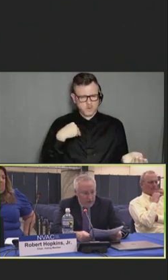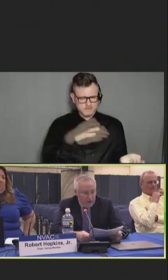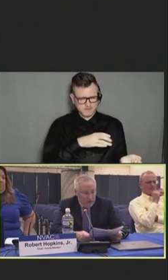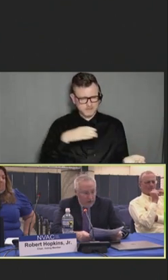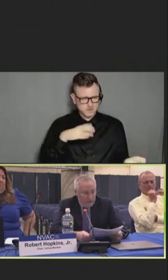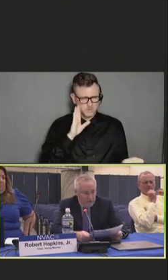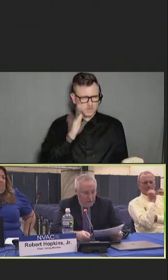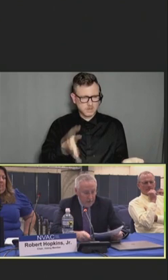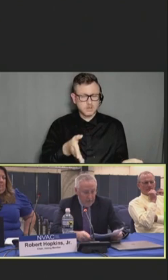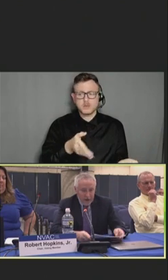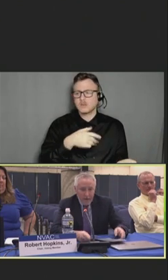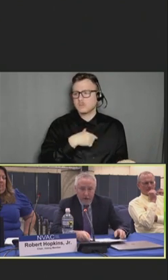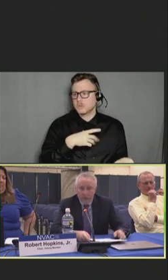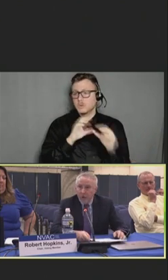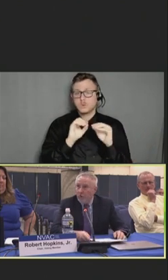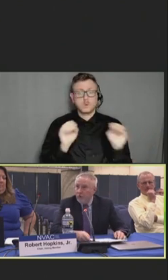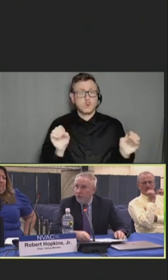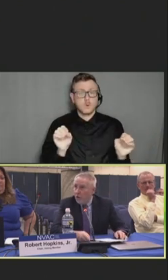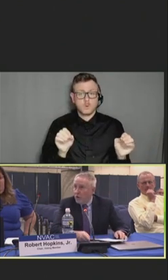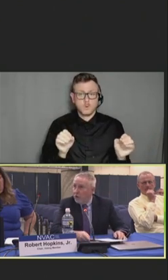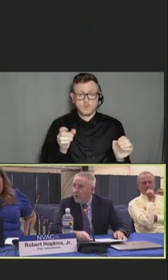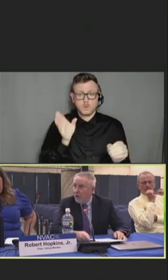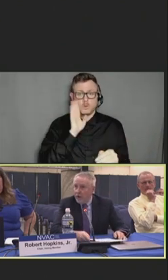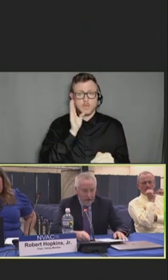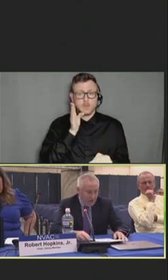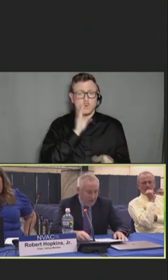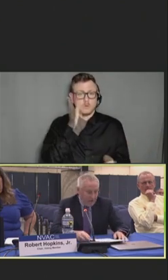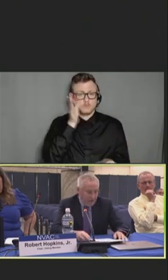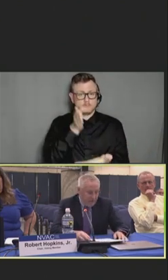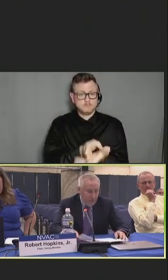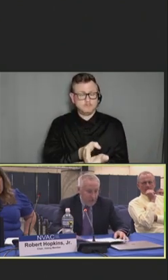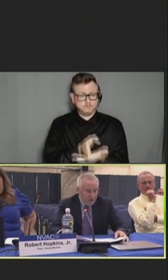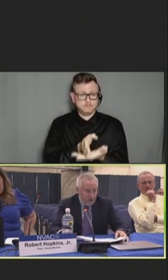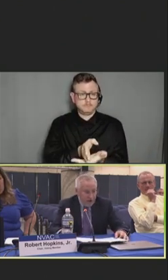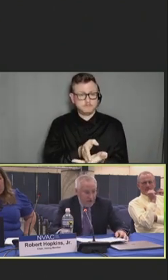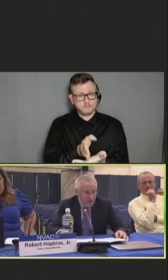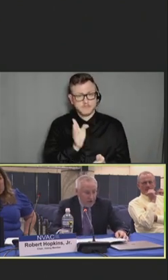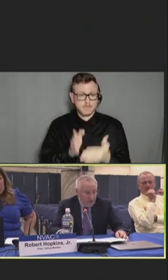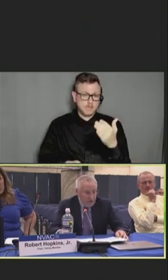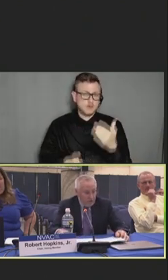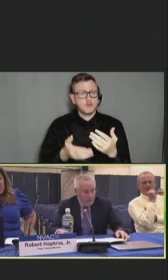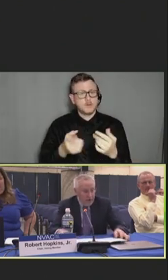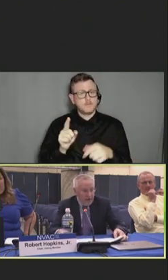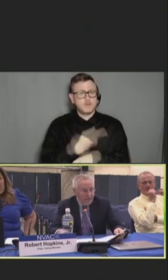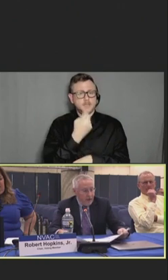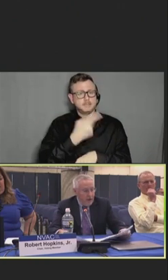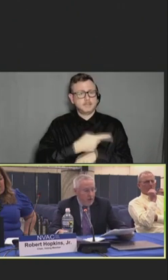And with no public comment, we will adjourn for our first day of our June meeting.